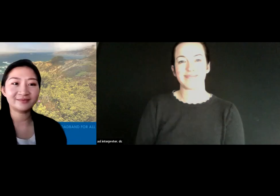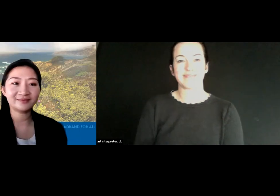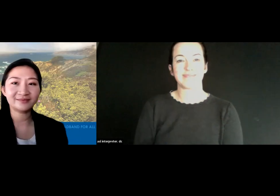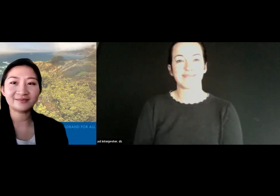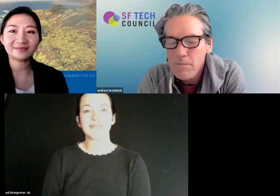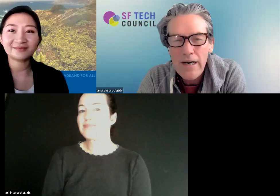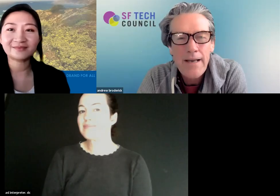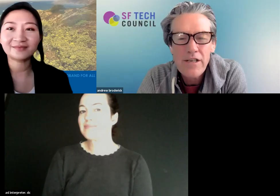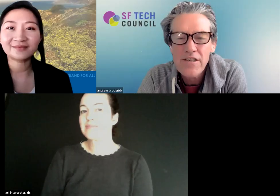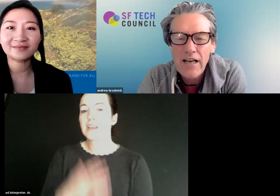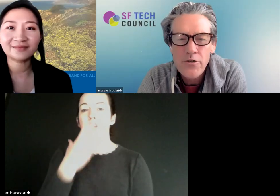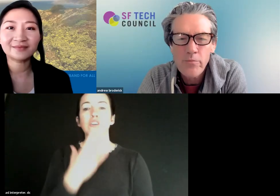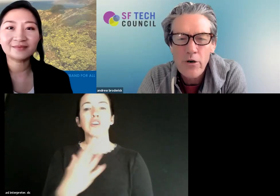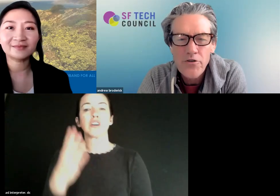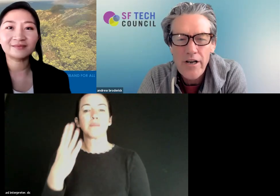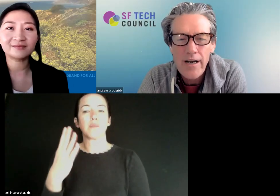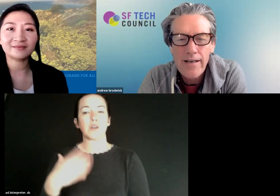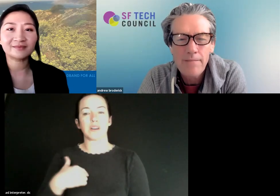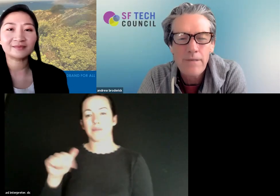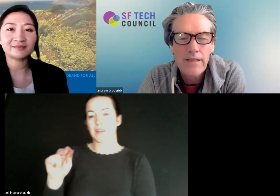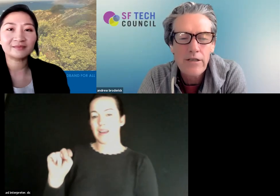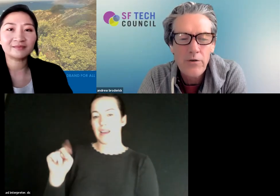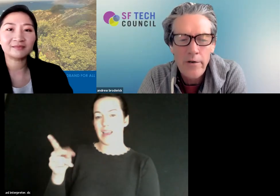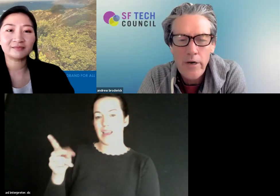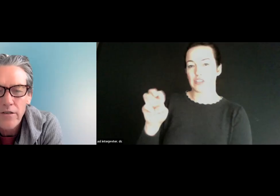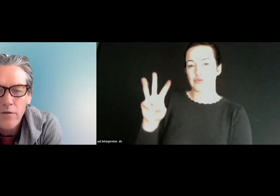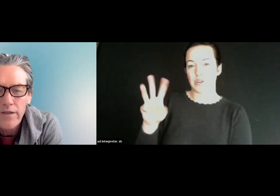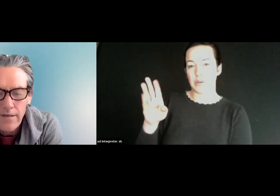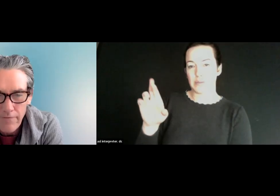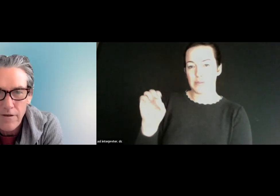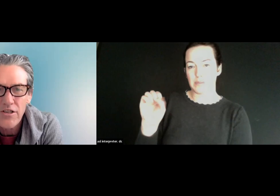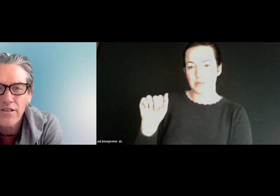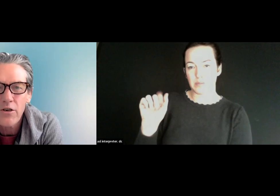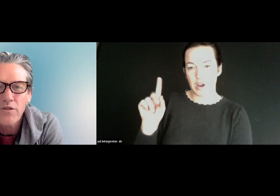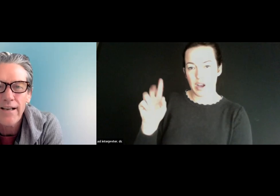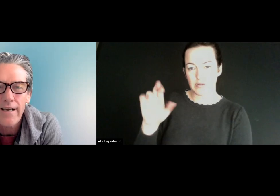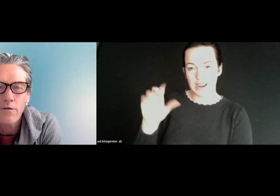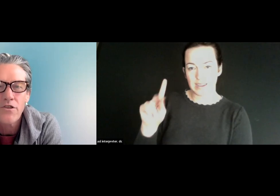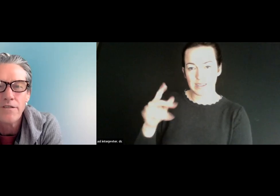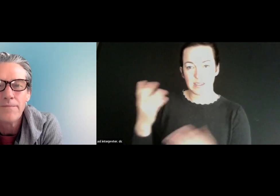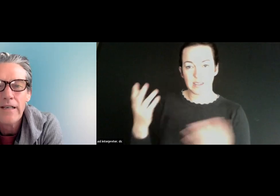A good morning, everyone. My name is Andrew. I am a co-directed with the San Francisco Tech Council